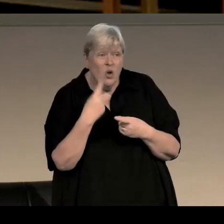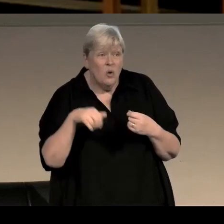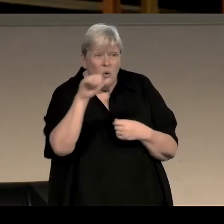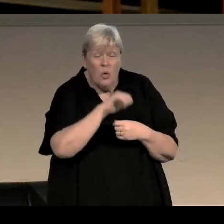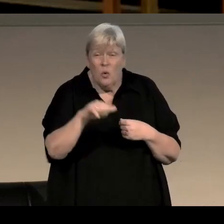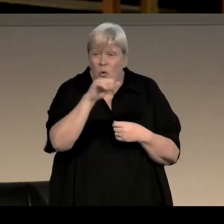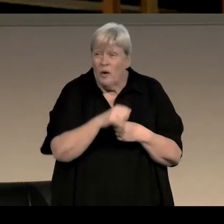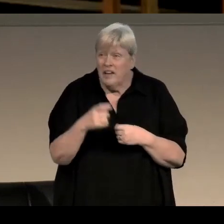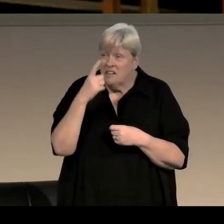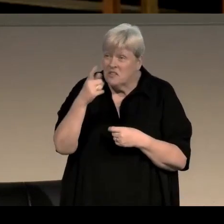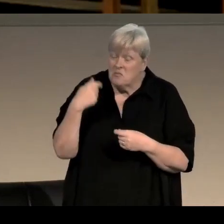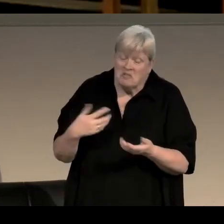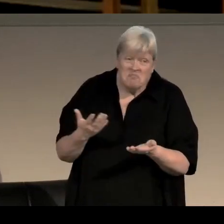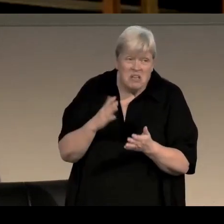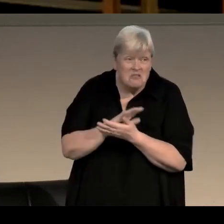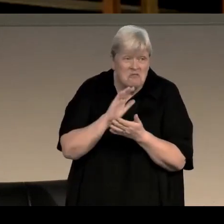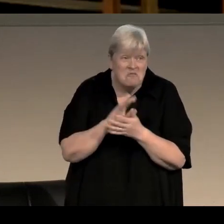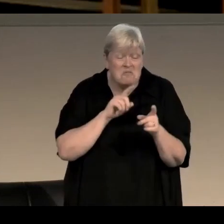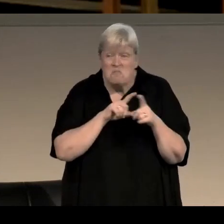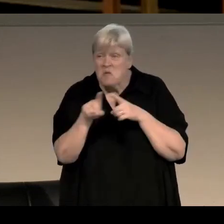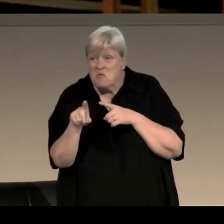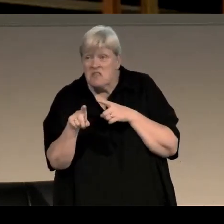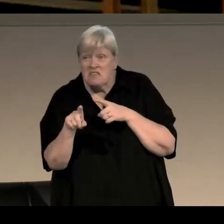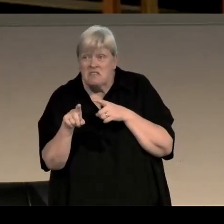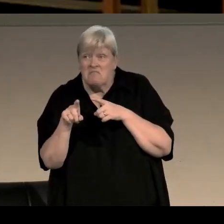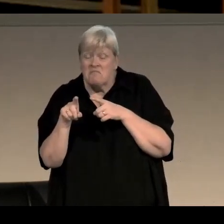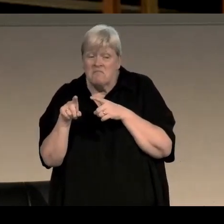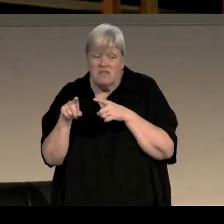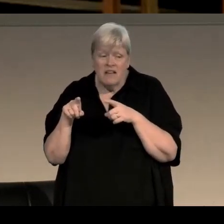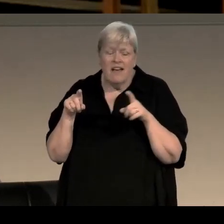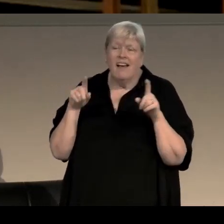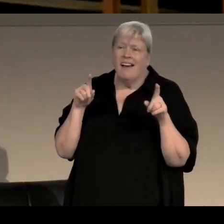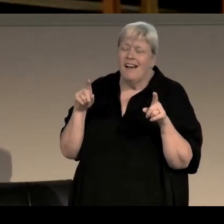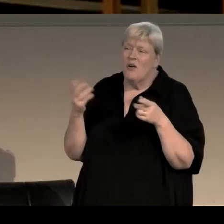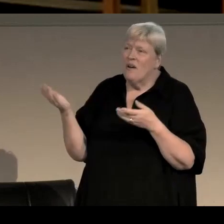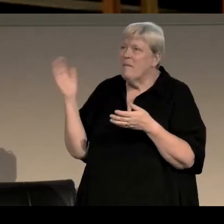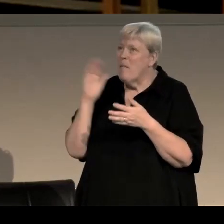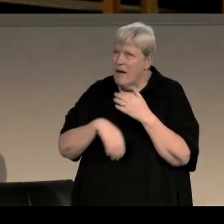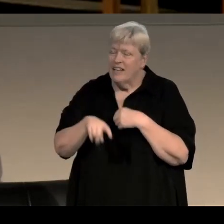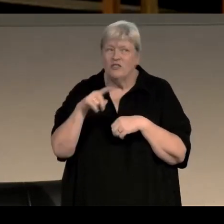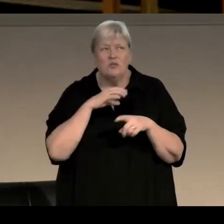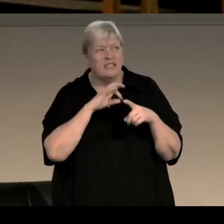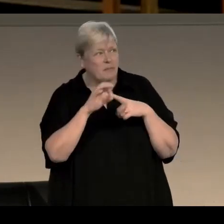shoes back on and experiencing the world through their eyes? Well whenever I return to a particular protagonist,